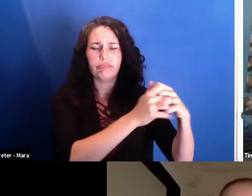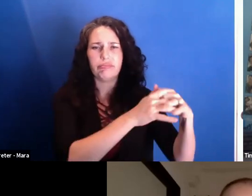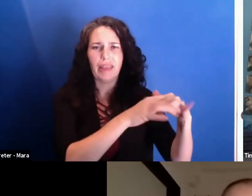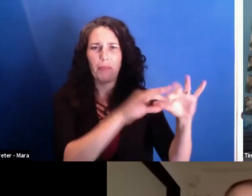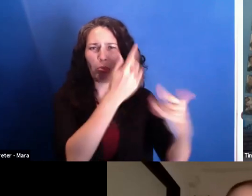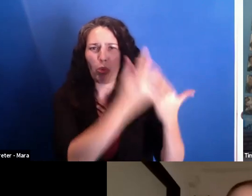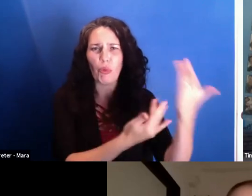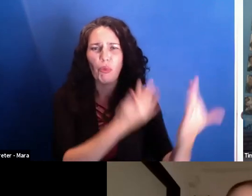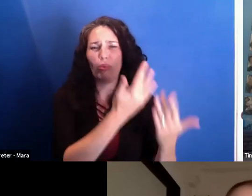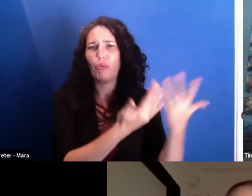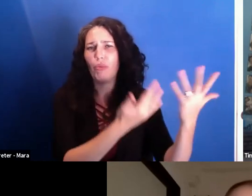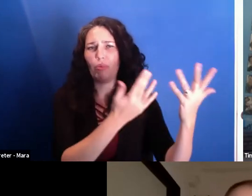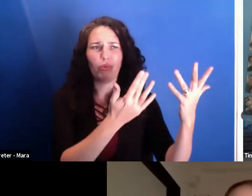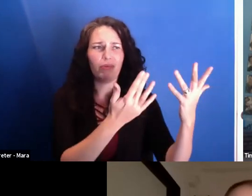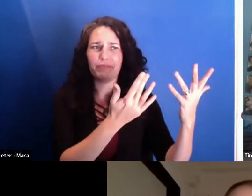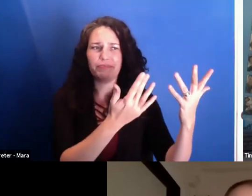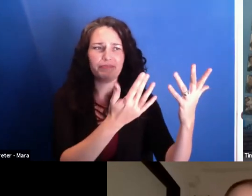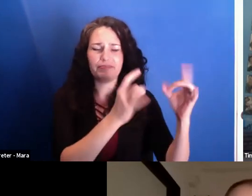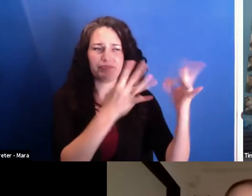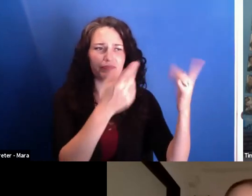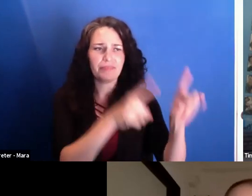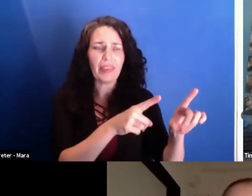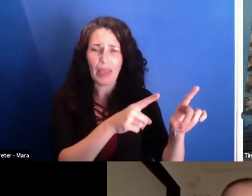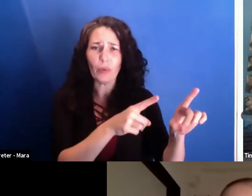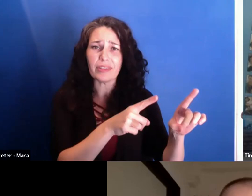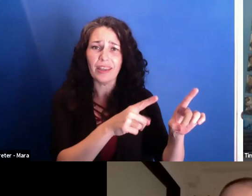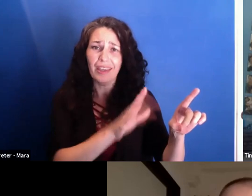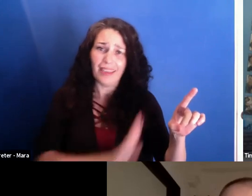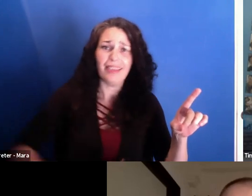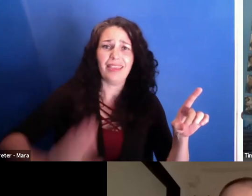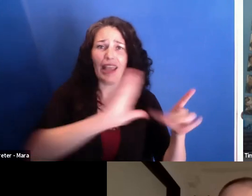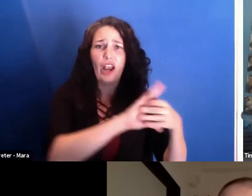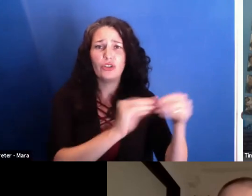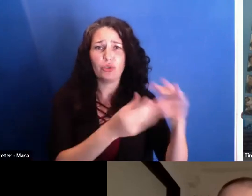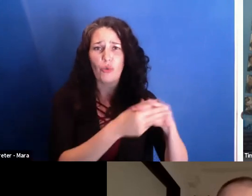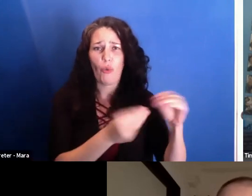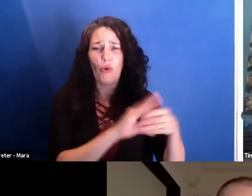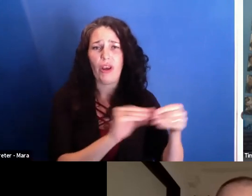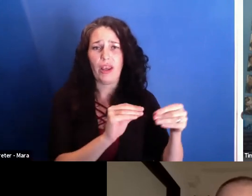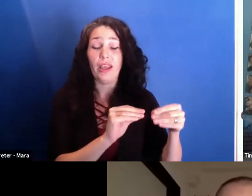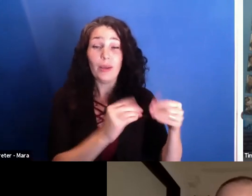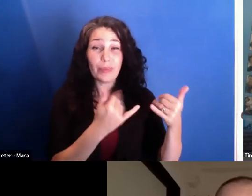But at the same time, I knew that the pain